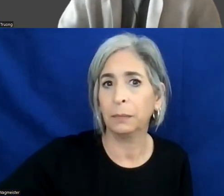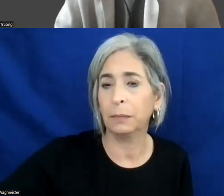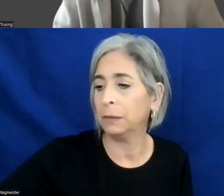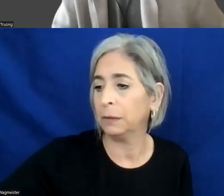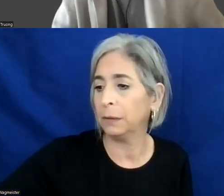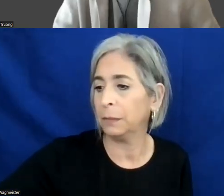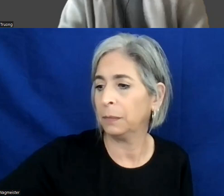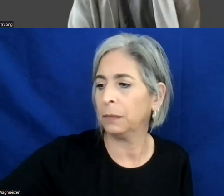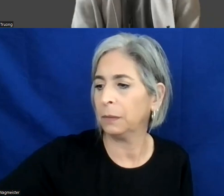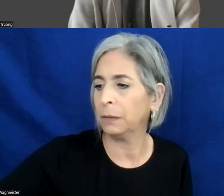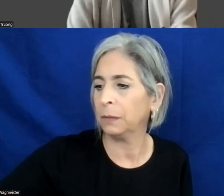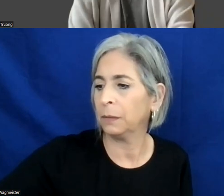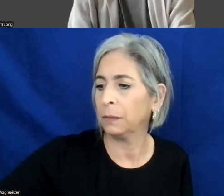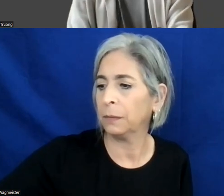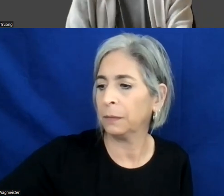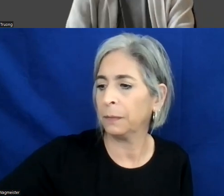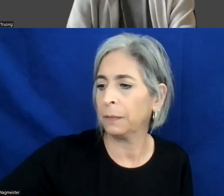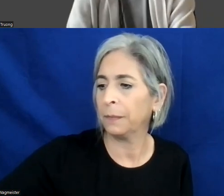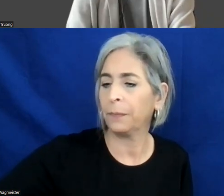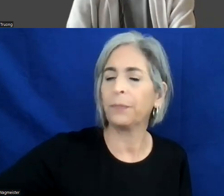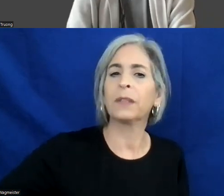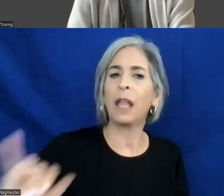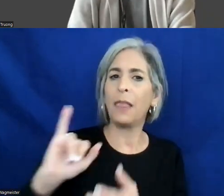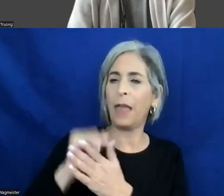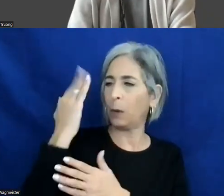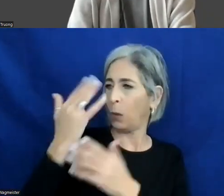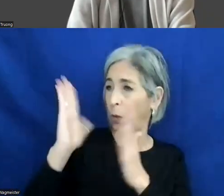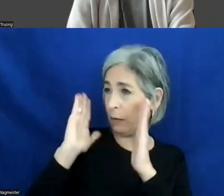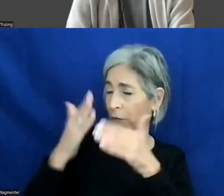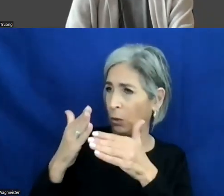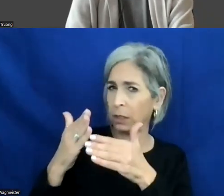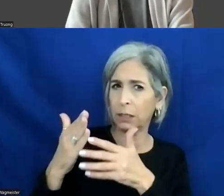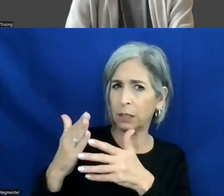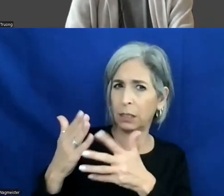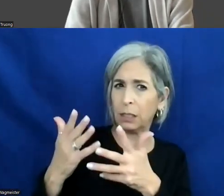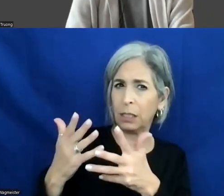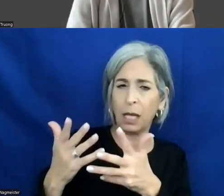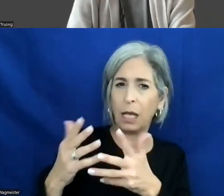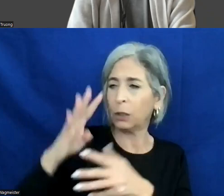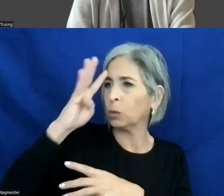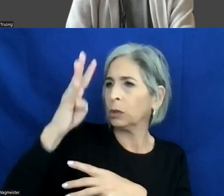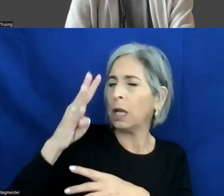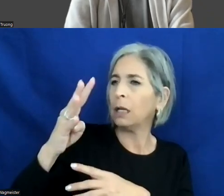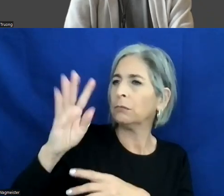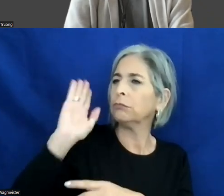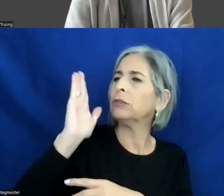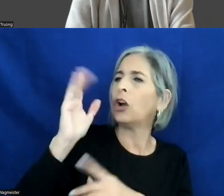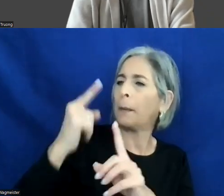That's why we want to focus on persona, it is a starting point but we want to reiterate,